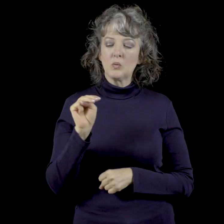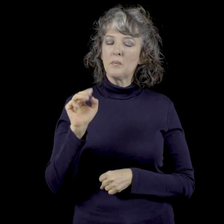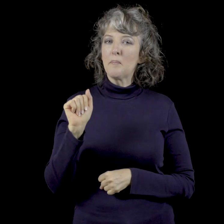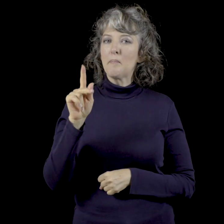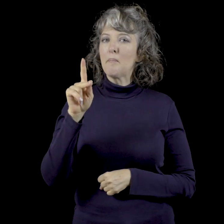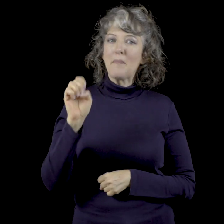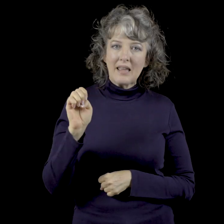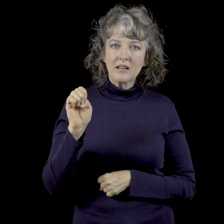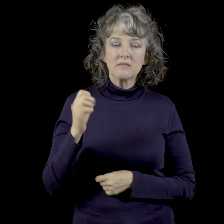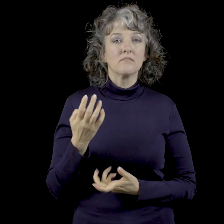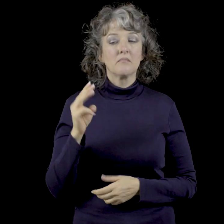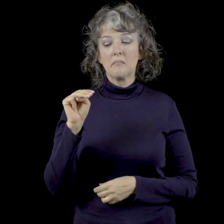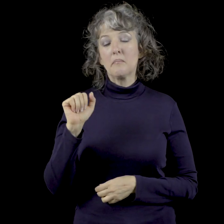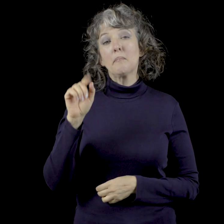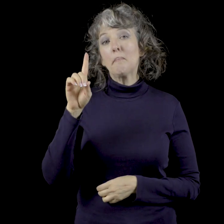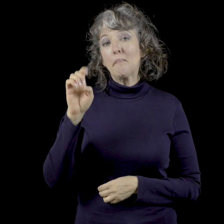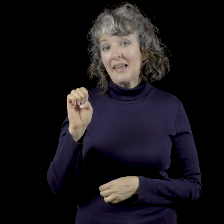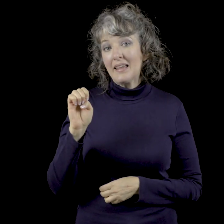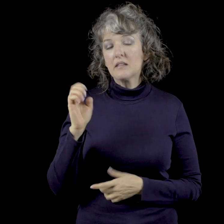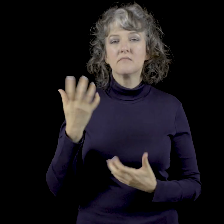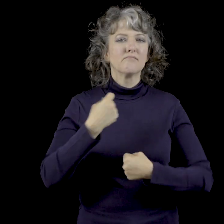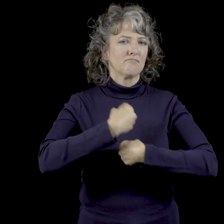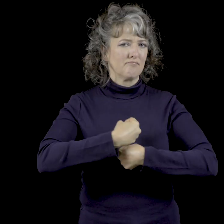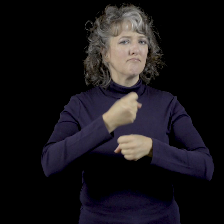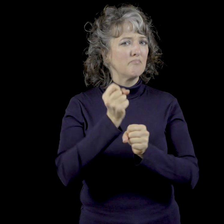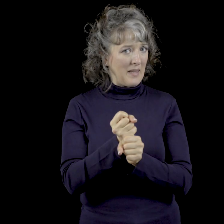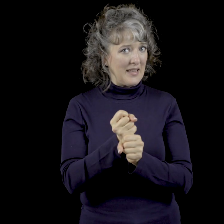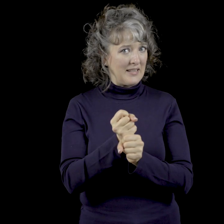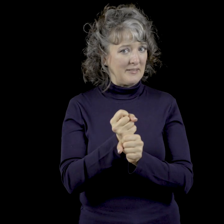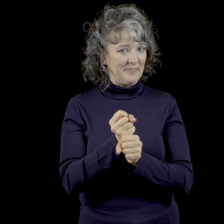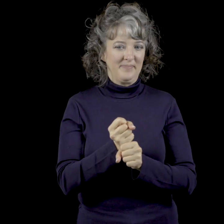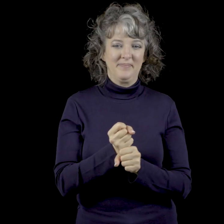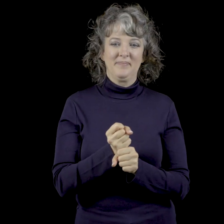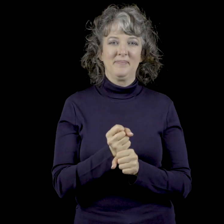M-A-K-E or M-A-D-E Formed